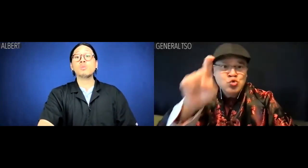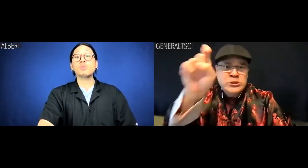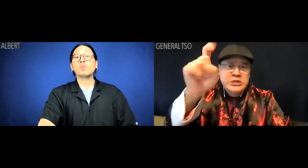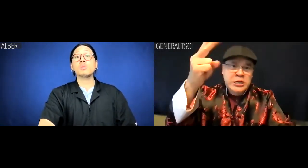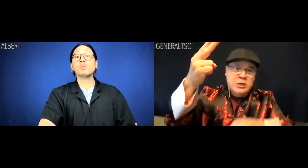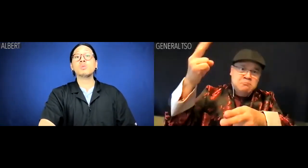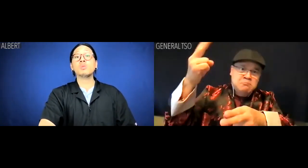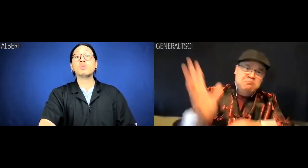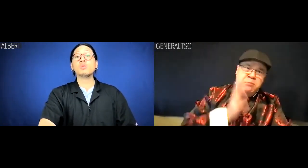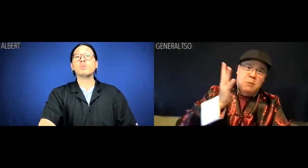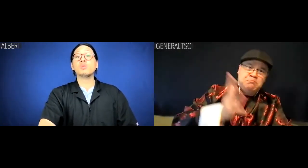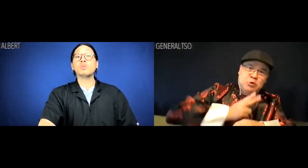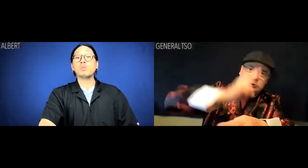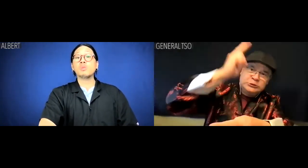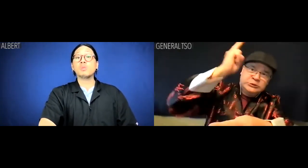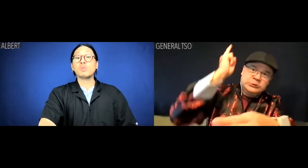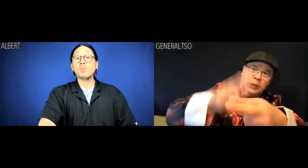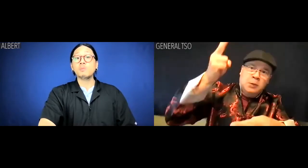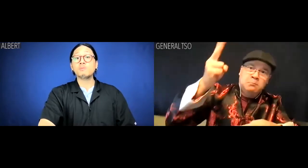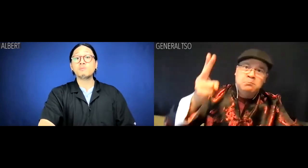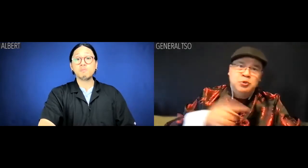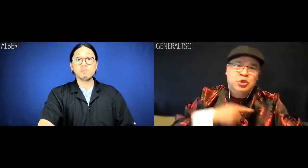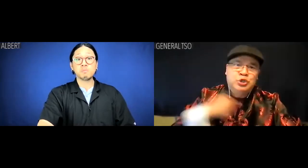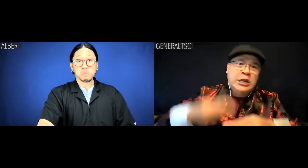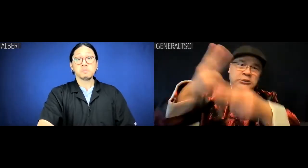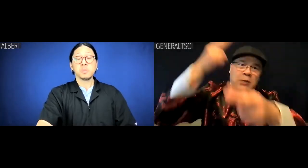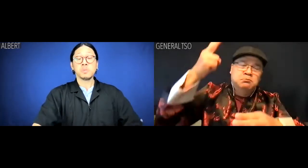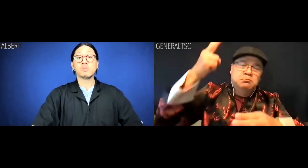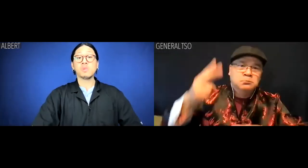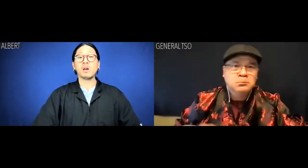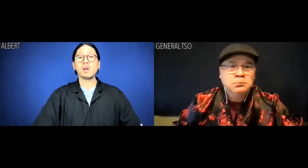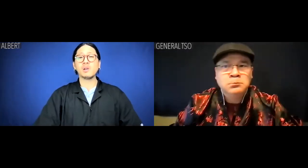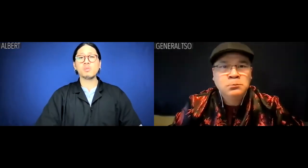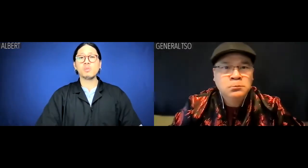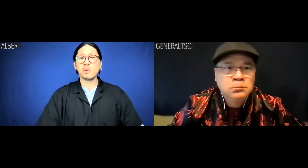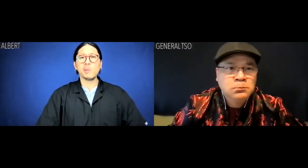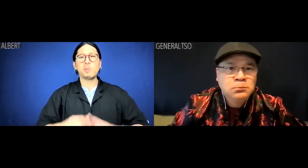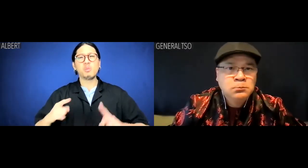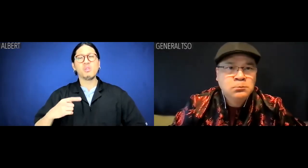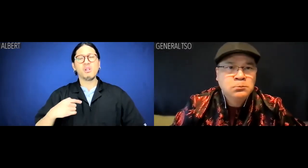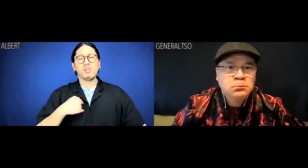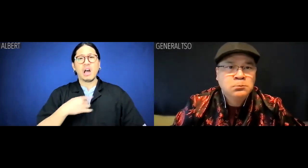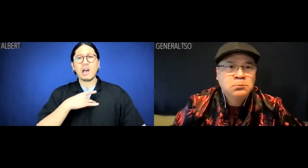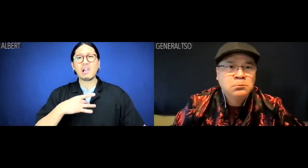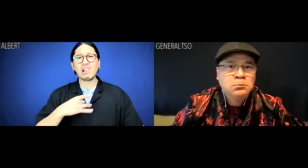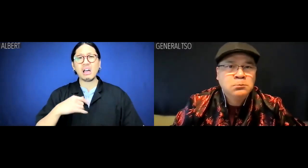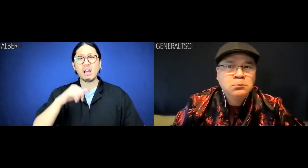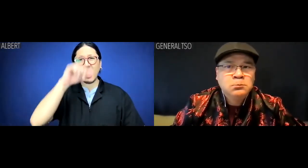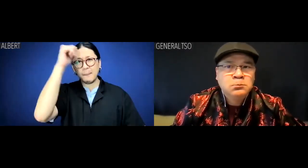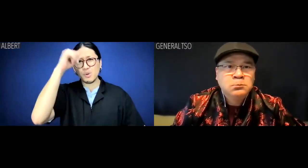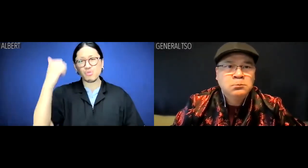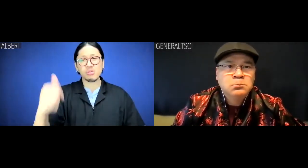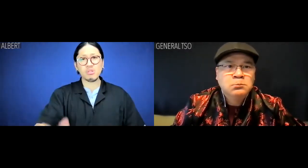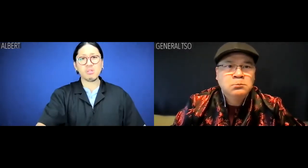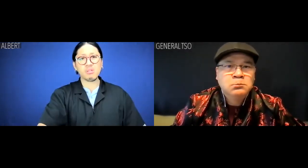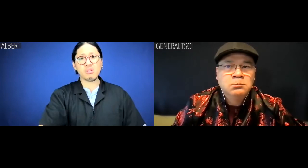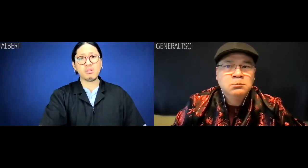You'll need a proper Chinese name. Albert: But I like Albert.